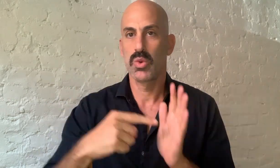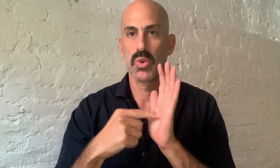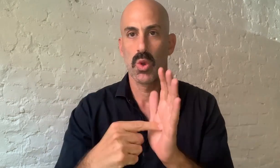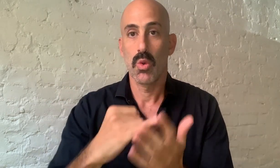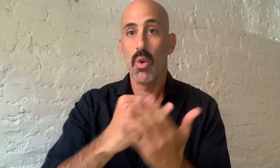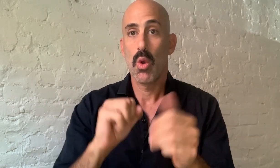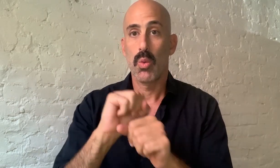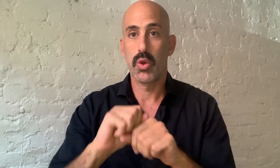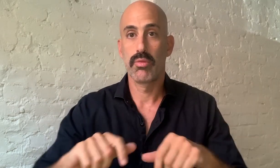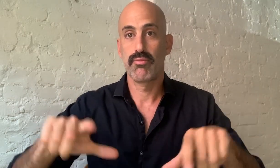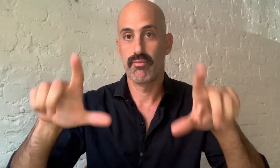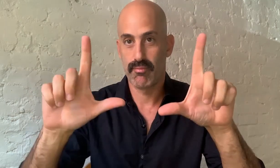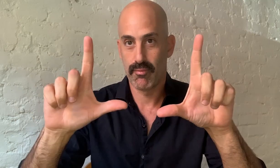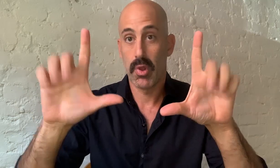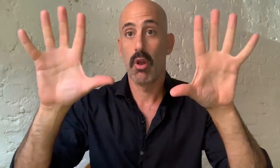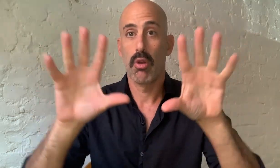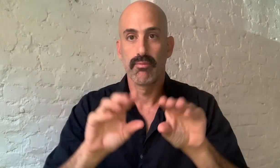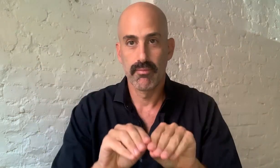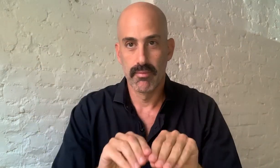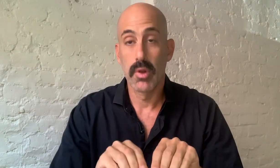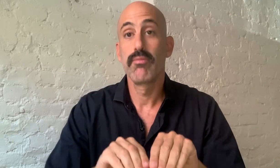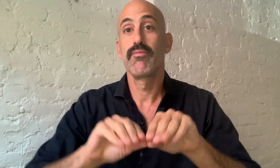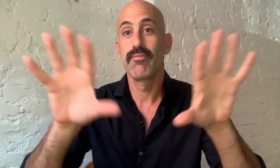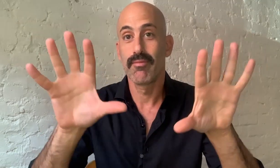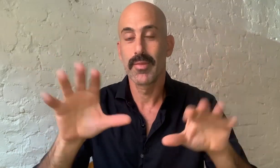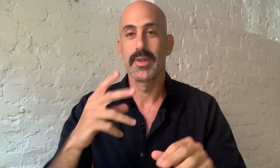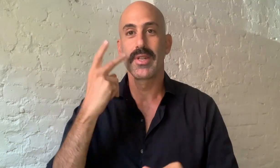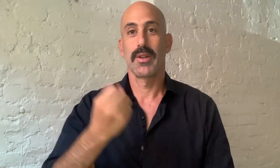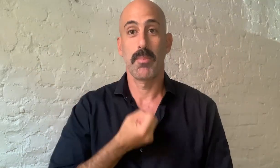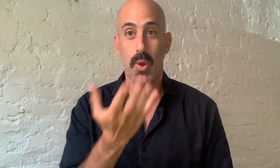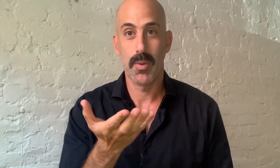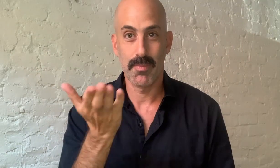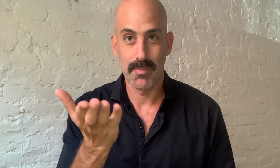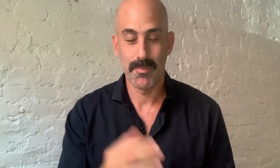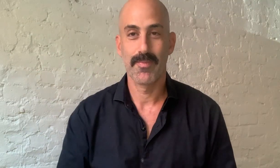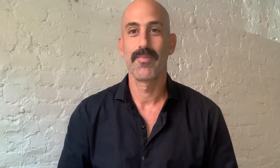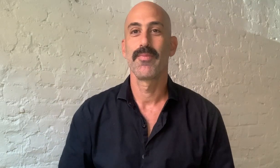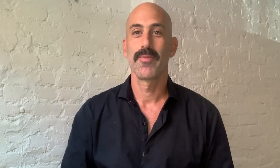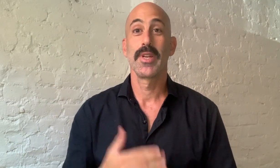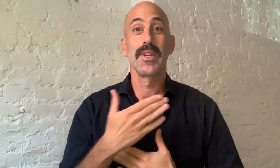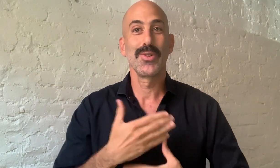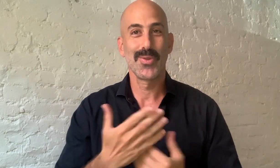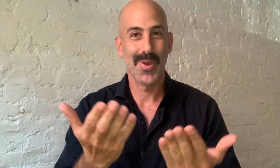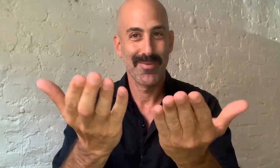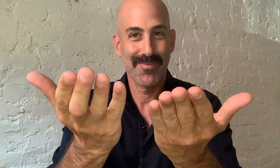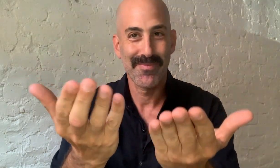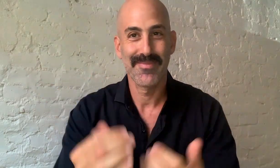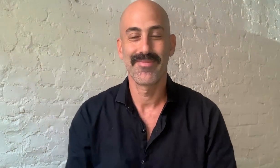the artwork shown on screen, and then the poem will be performed. Enjoy!